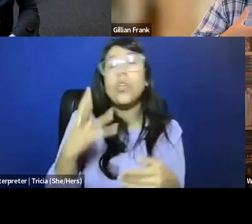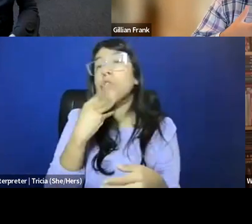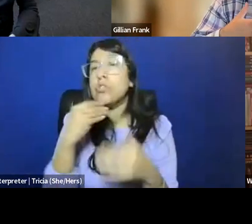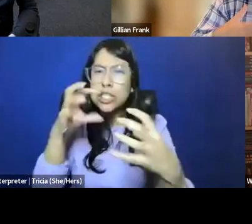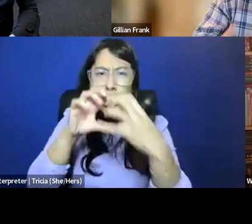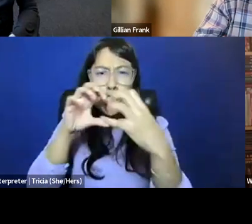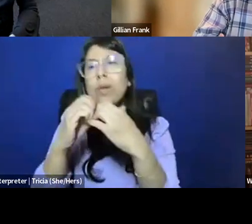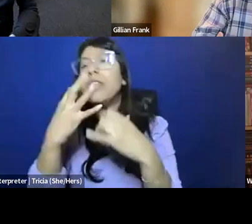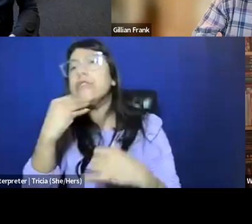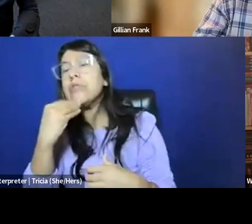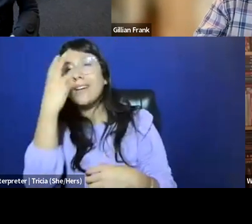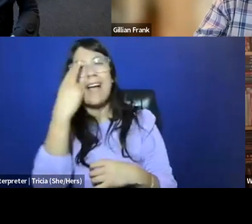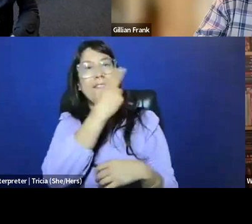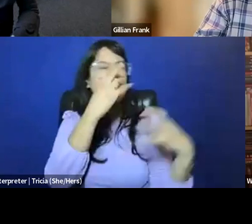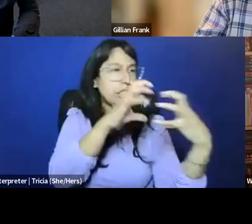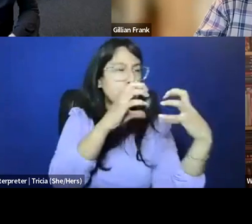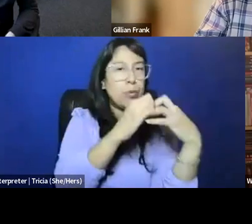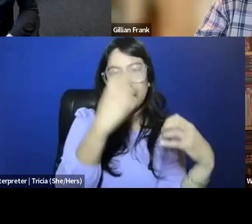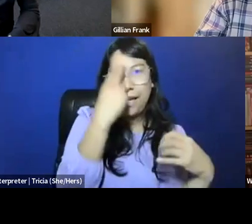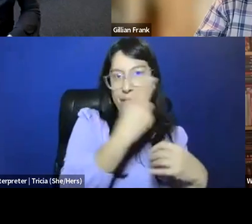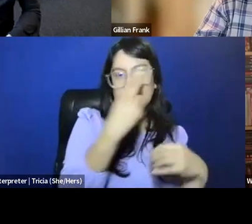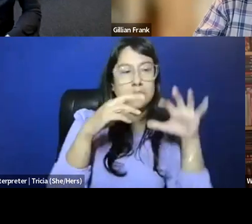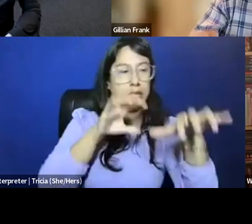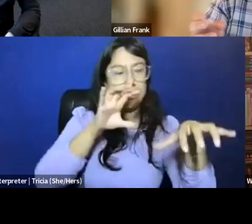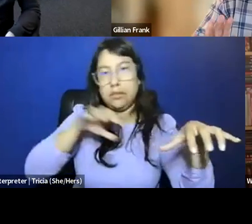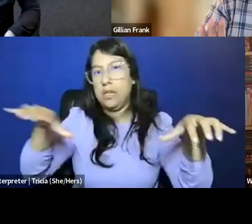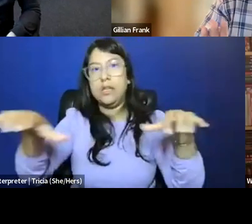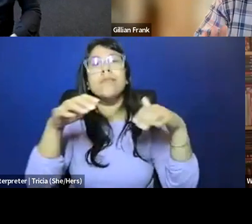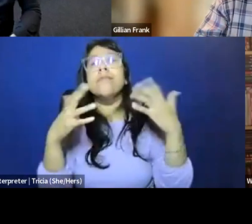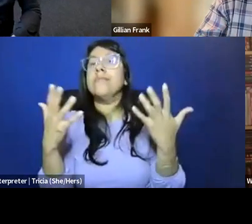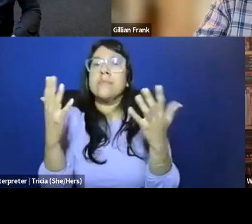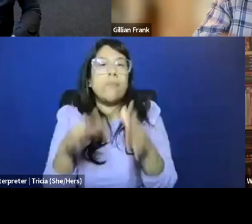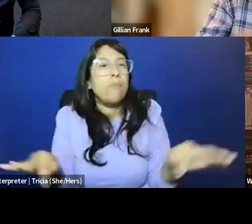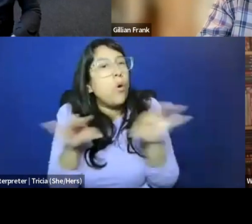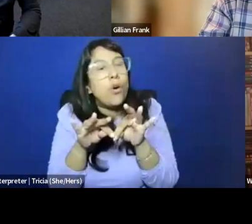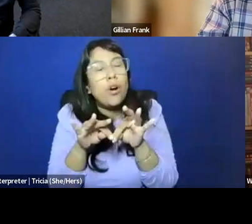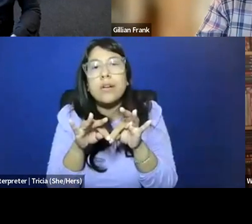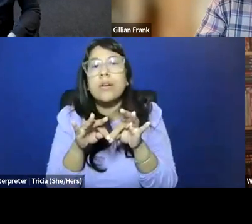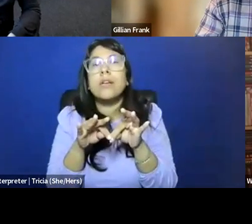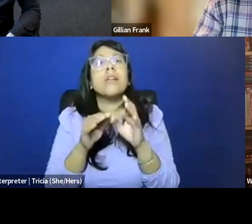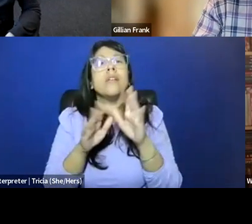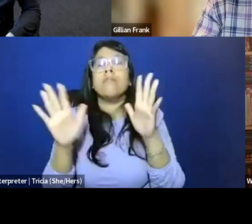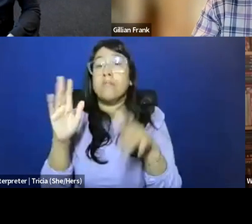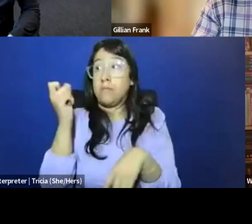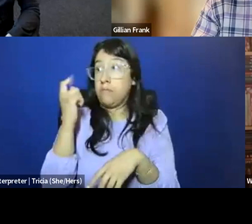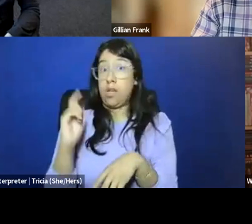to some extent, and Catholics arguing with each other. And so it's very important to sort of, I'm just gonna leave it at this move away from capital